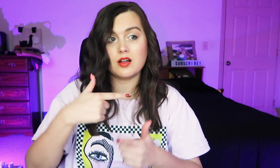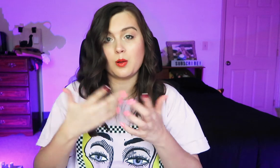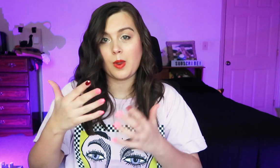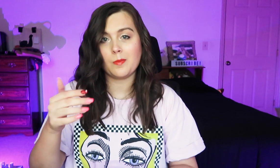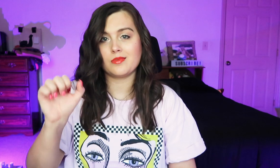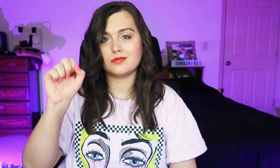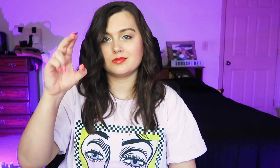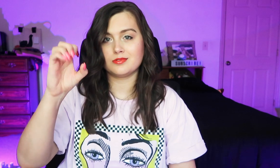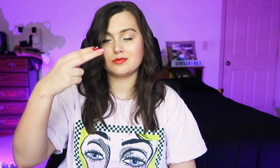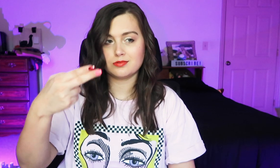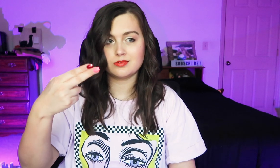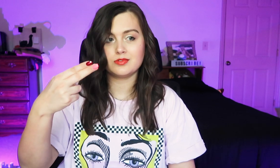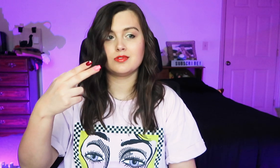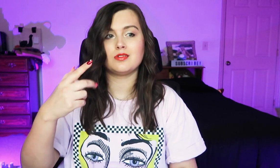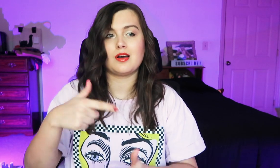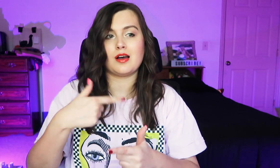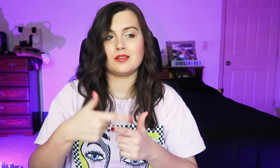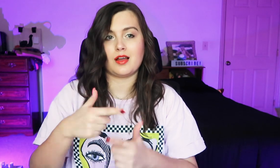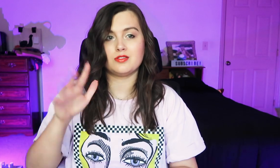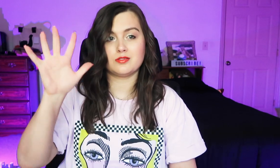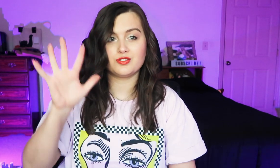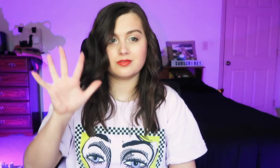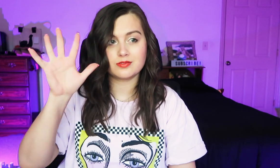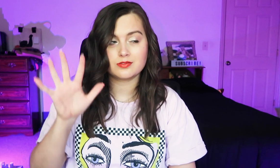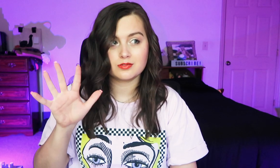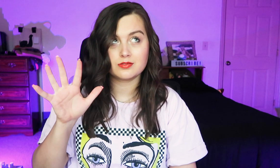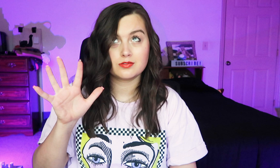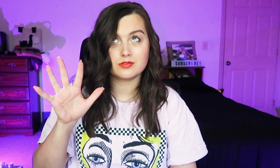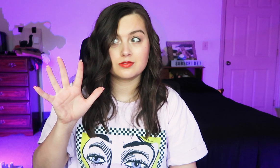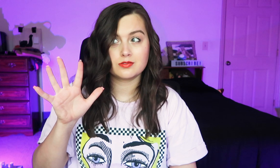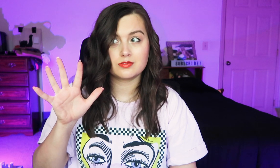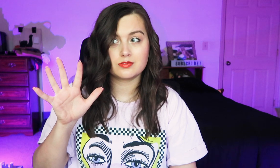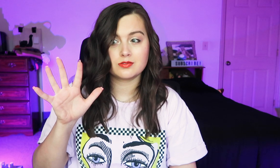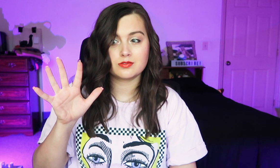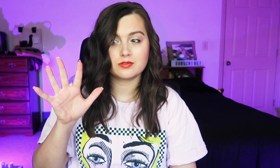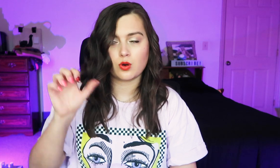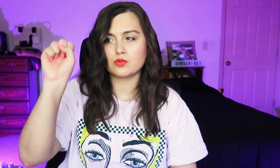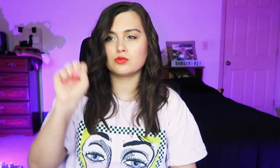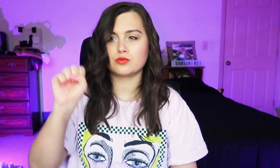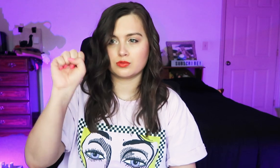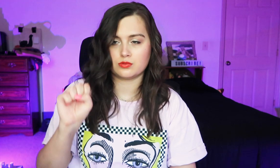And then maybe this is "SCH". And then two S's? Or it's this?